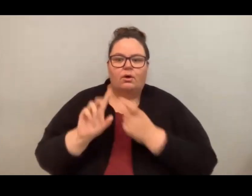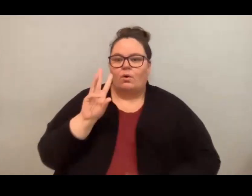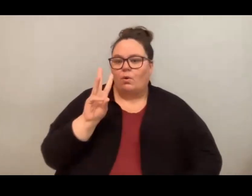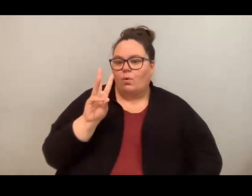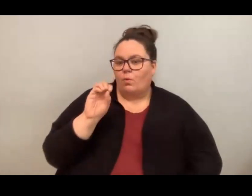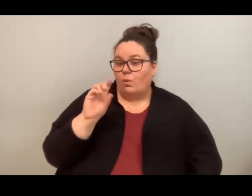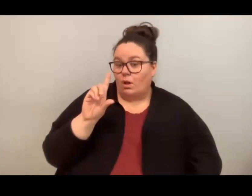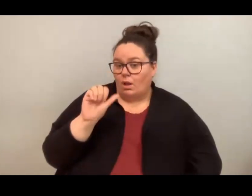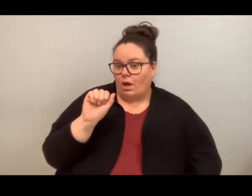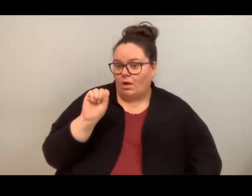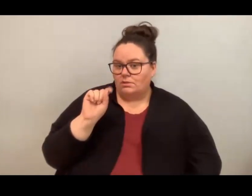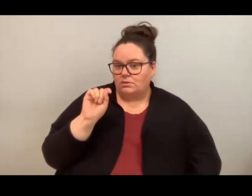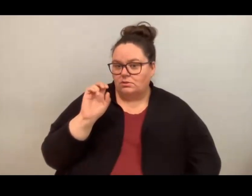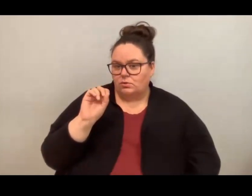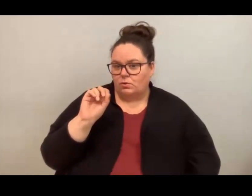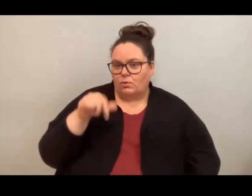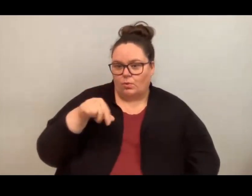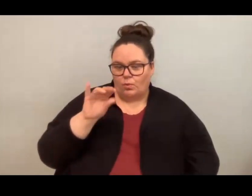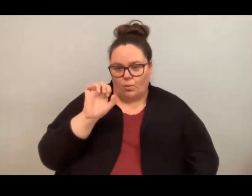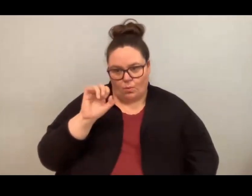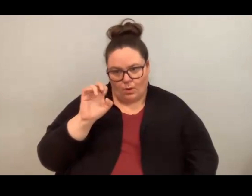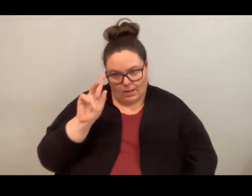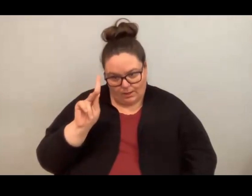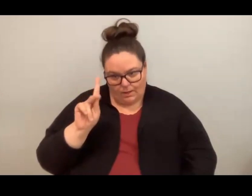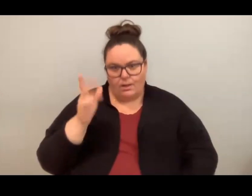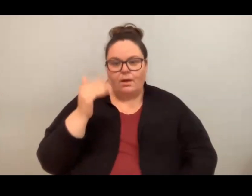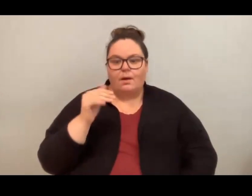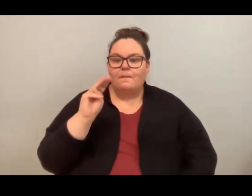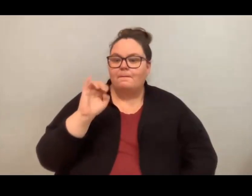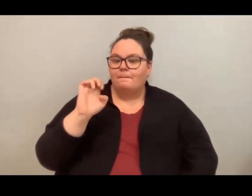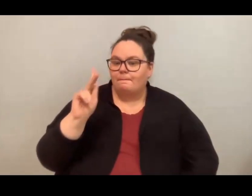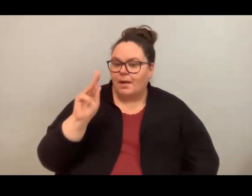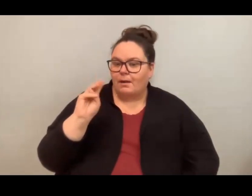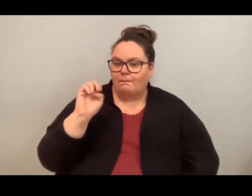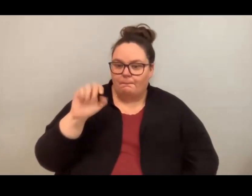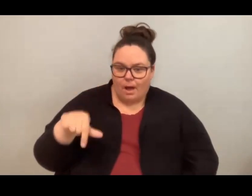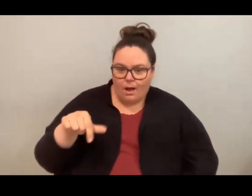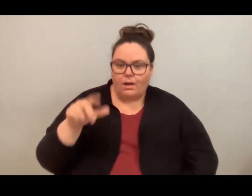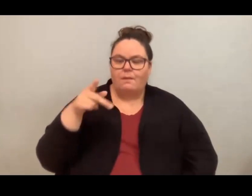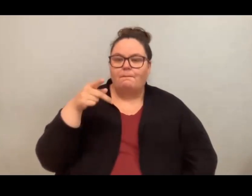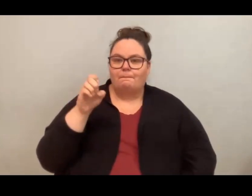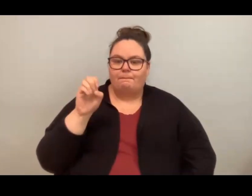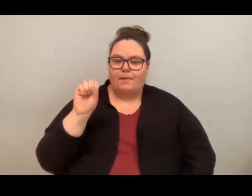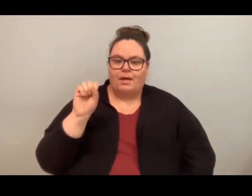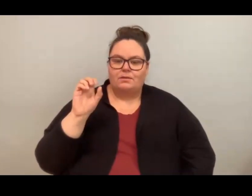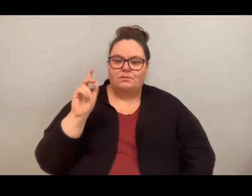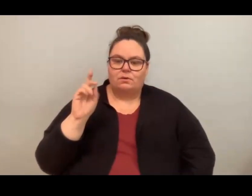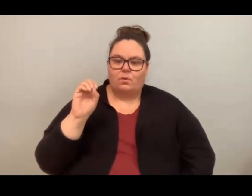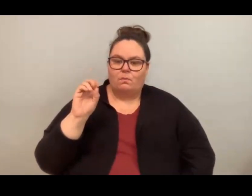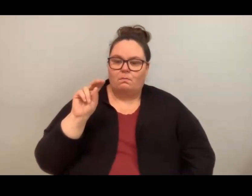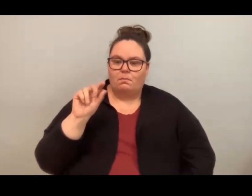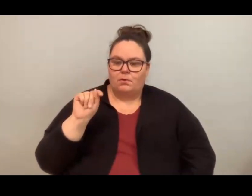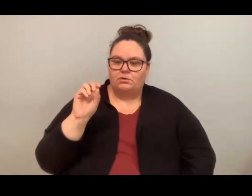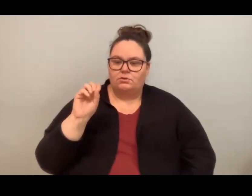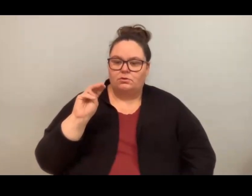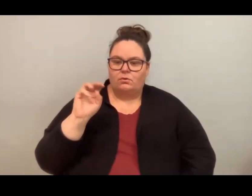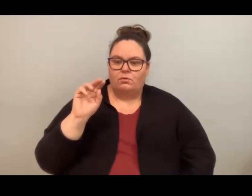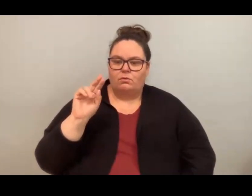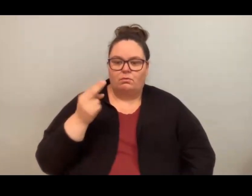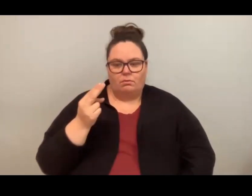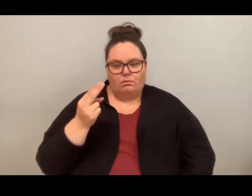and Peskotomuhkati peoples first signed with the British crown in 1725. The treaties didn't deal